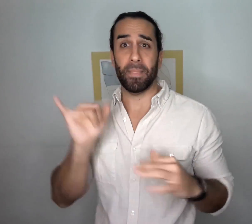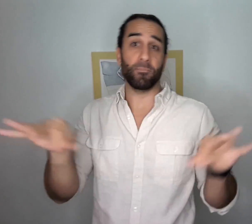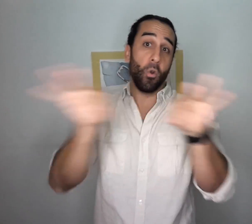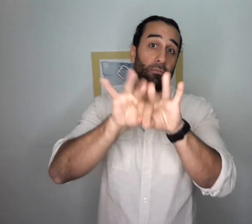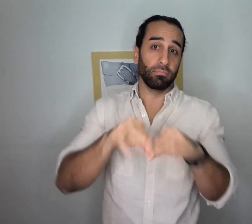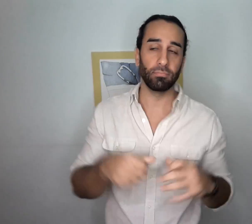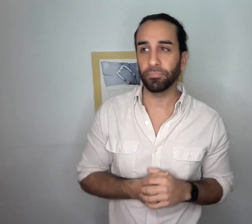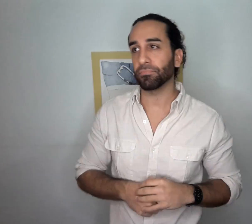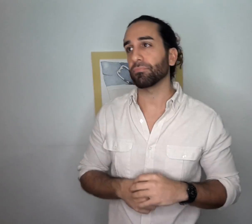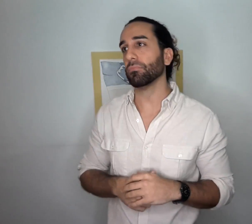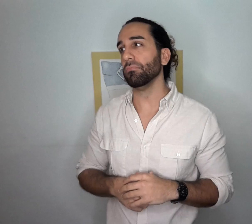That's important.